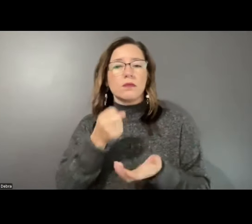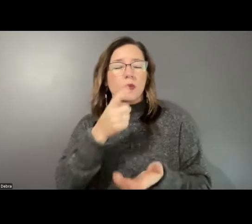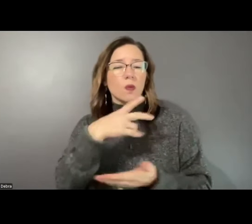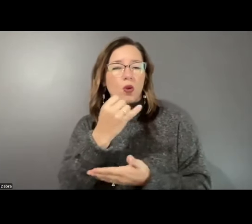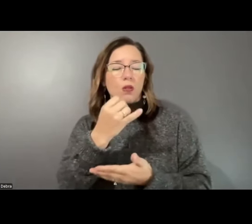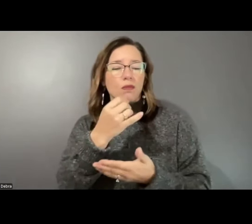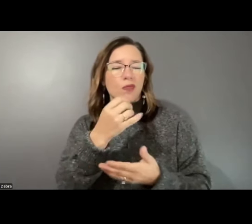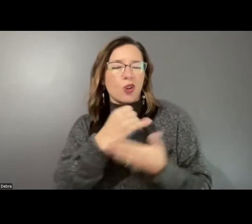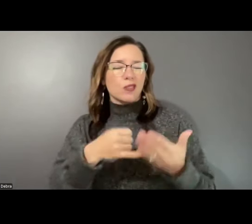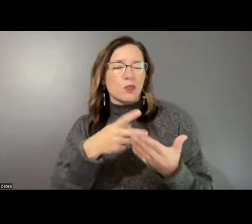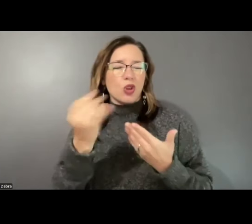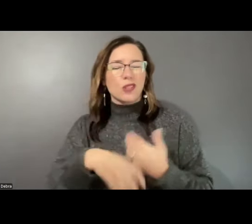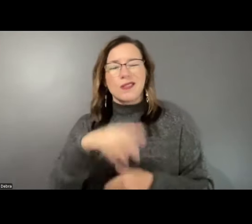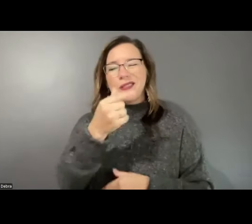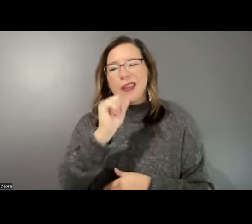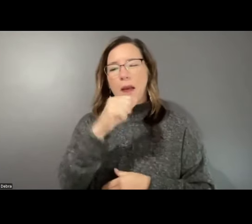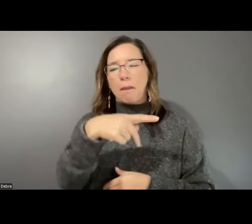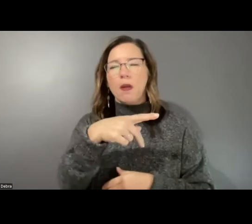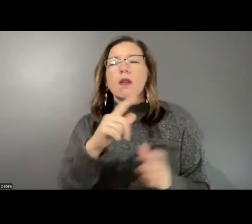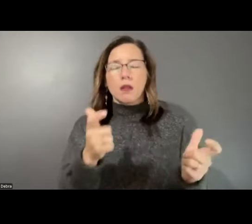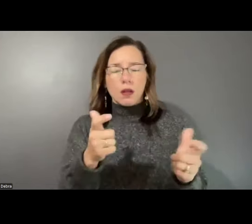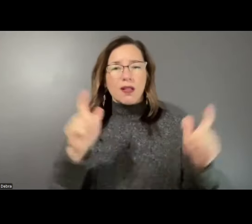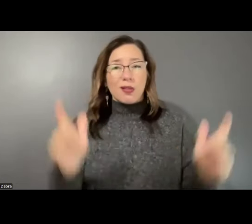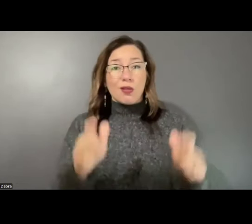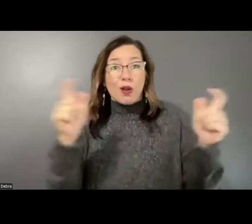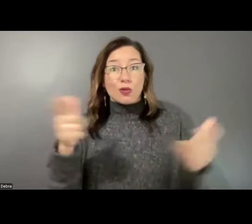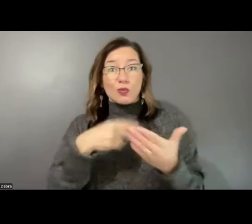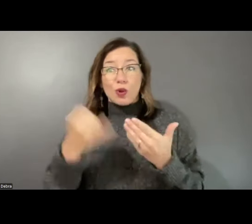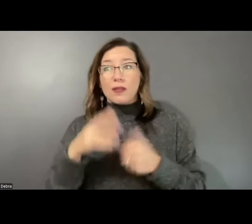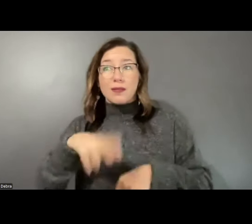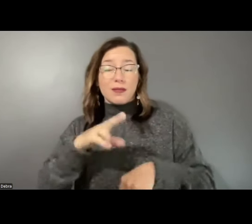is the largest grants program of the National Endowment for the Arts, providing comprehensive